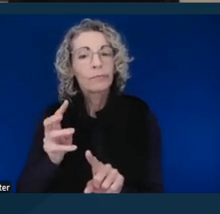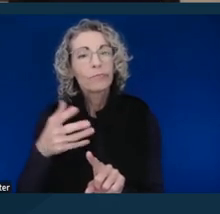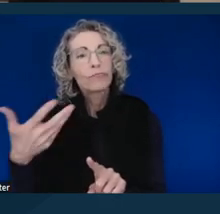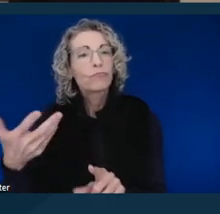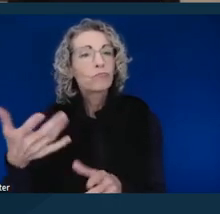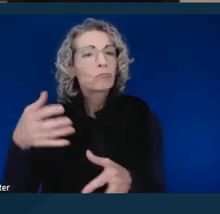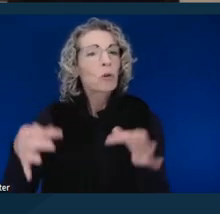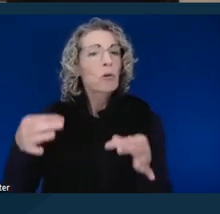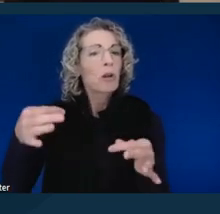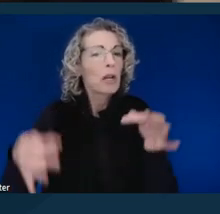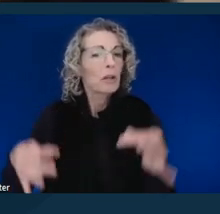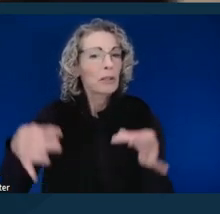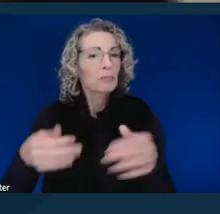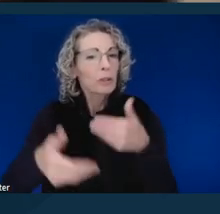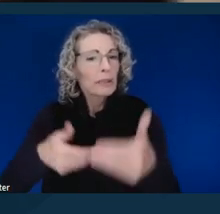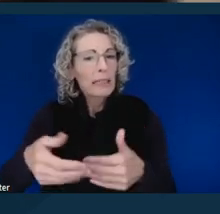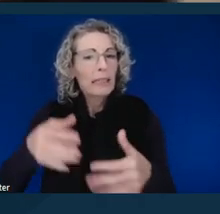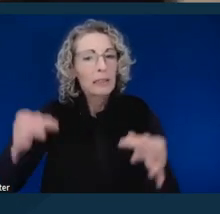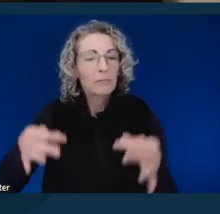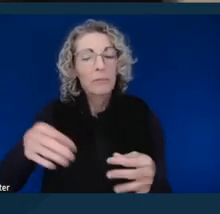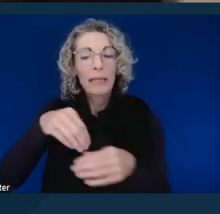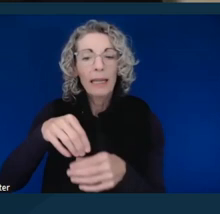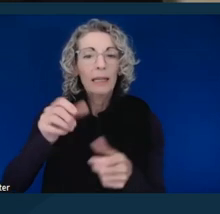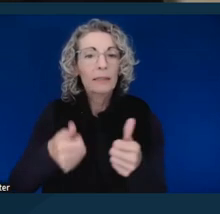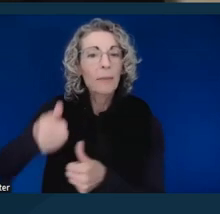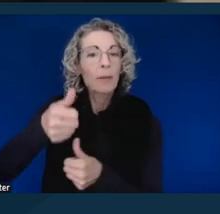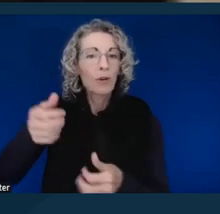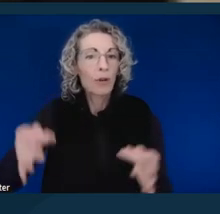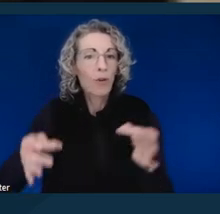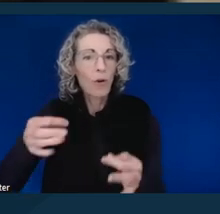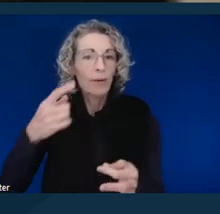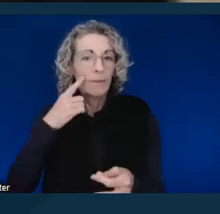within the Superior Court for the County of San Francisco